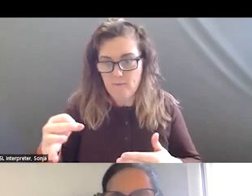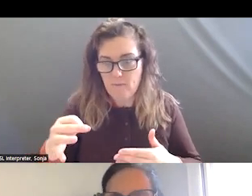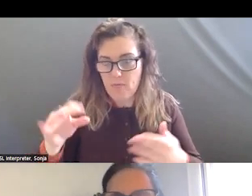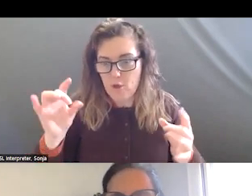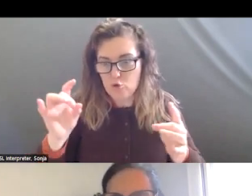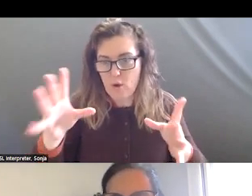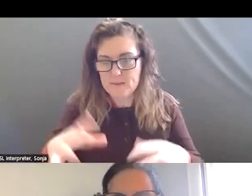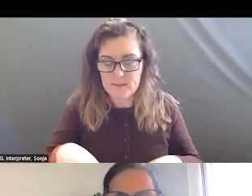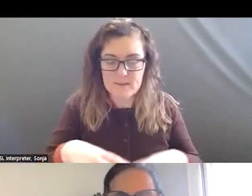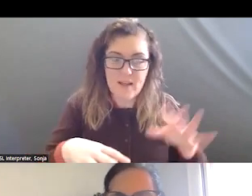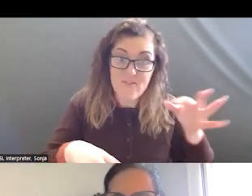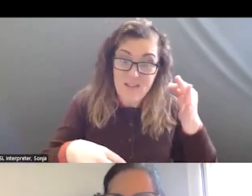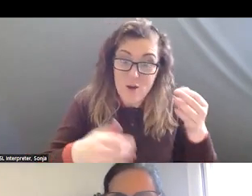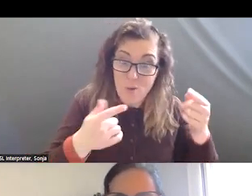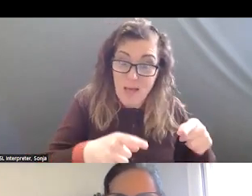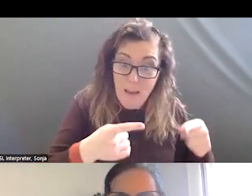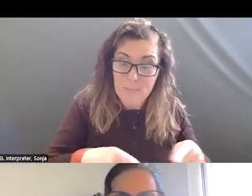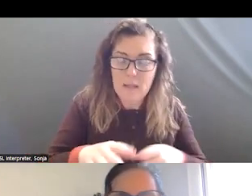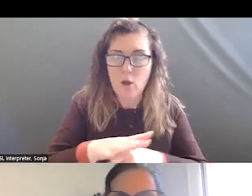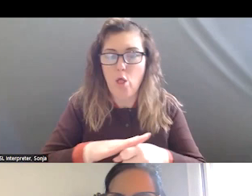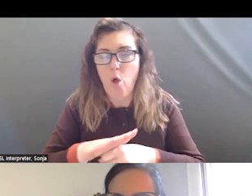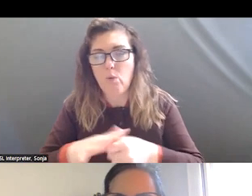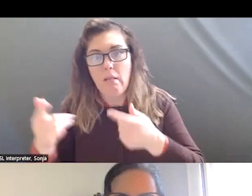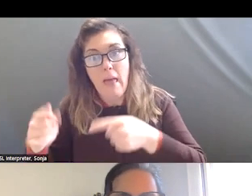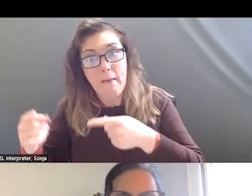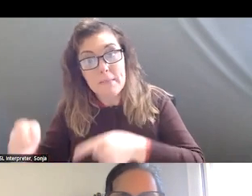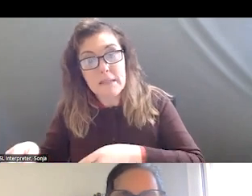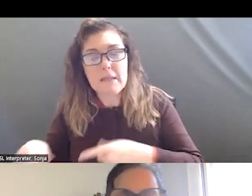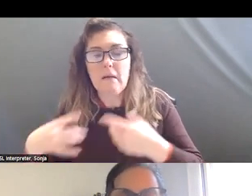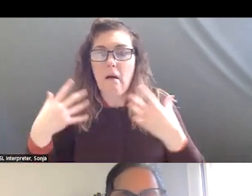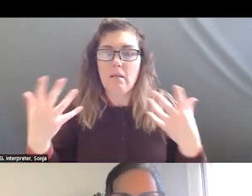LOCALLY WITH 911 AND 988 AND USING THOSE LESSONS FROM THE PAST.